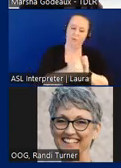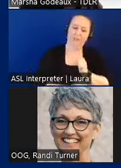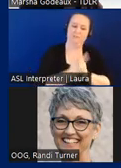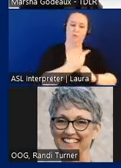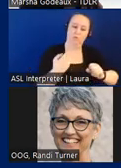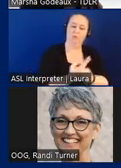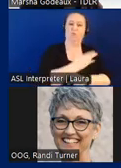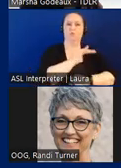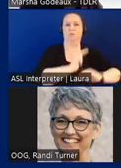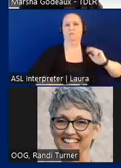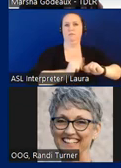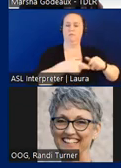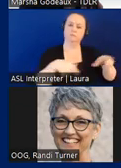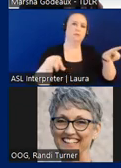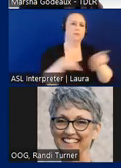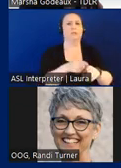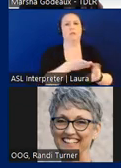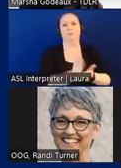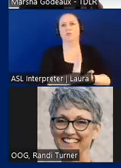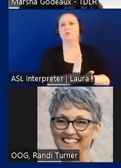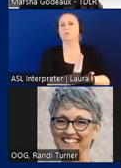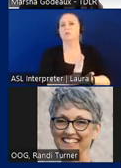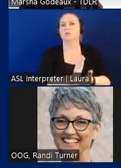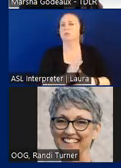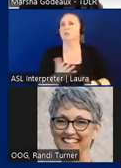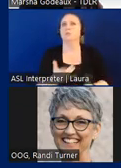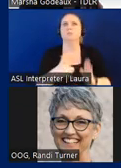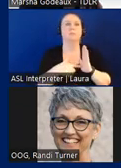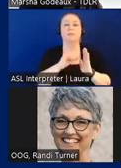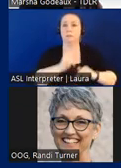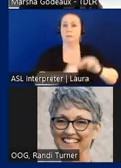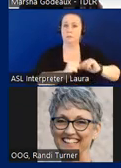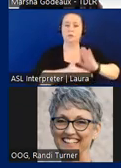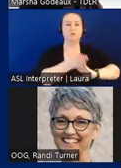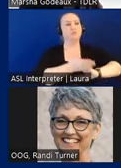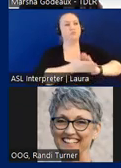has the same rights. So, if the facility is operational it must be accessible to all.